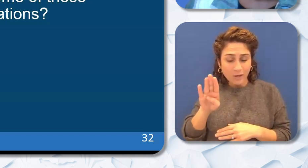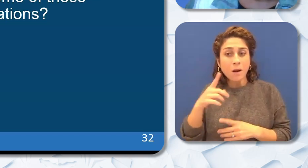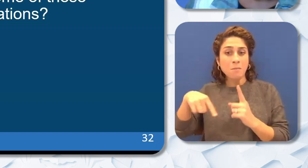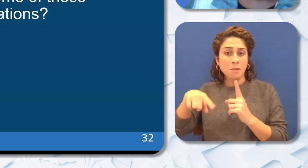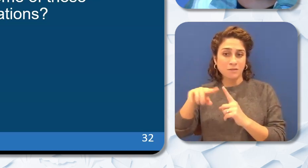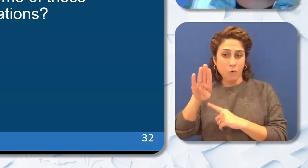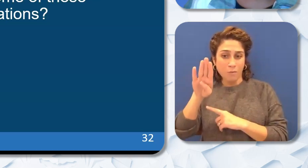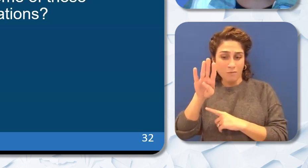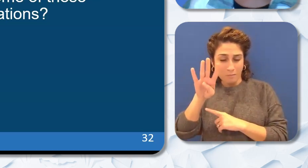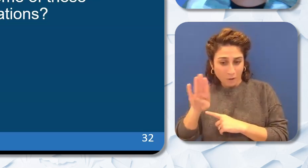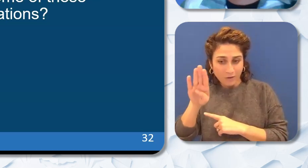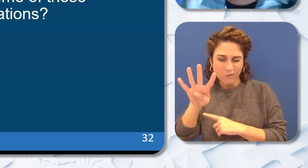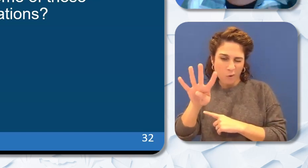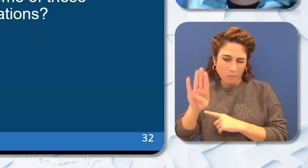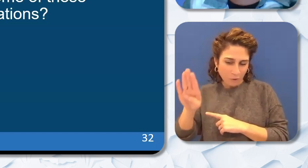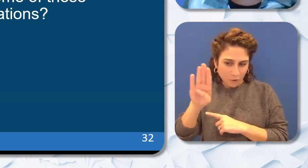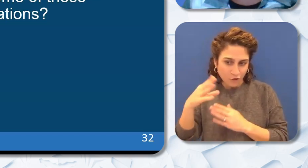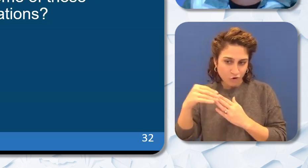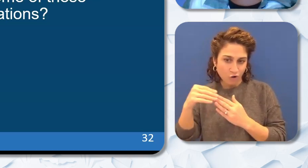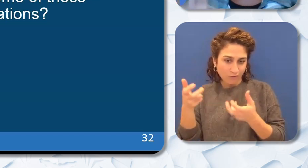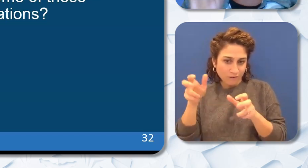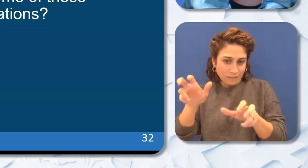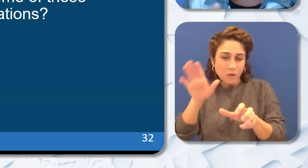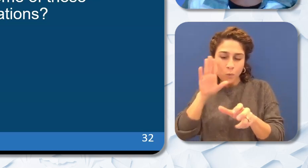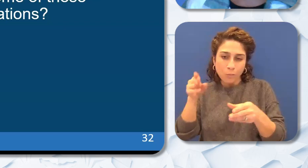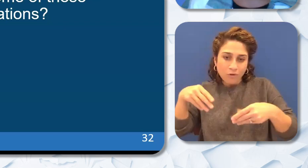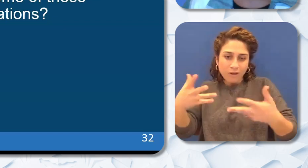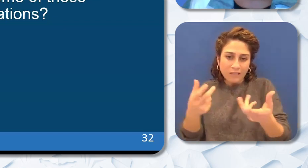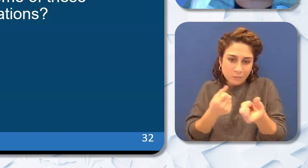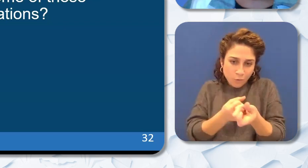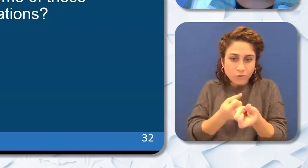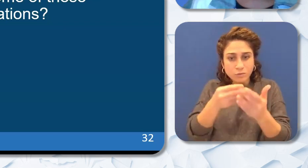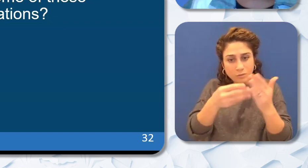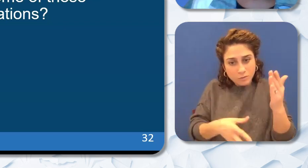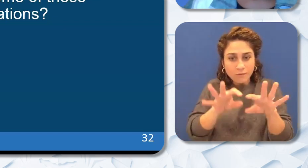schools provides support for students and families but also unique opportunities for professional